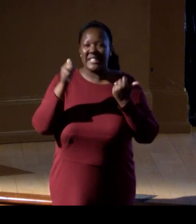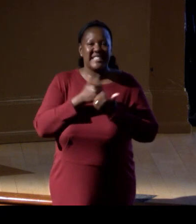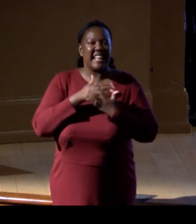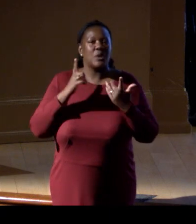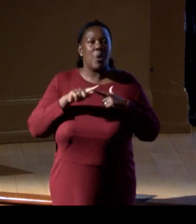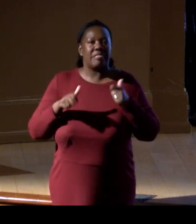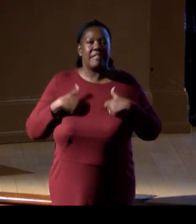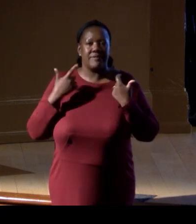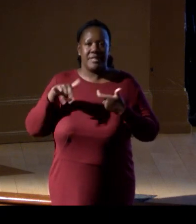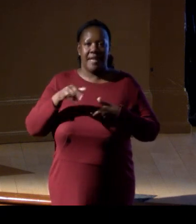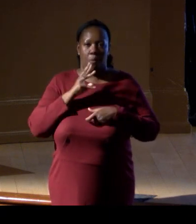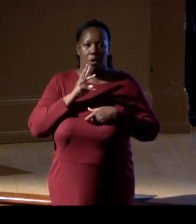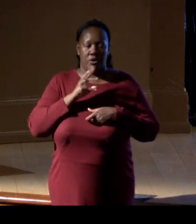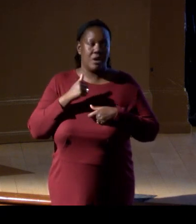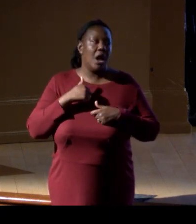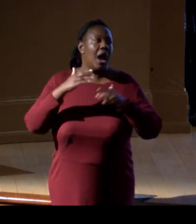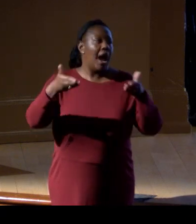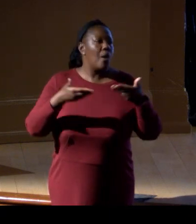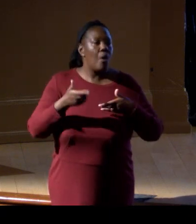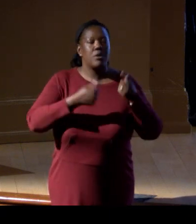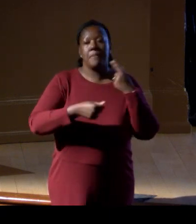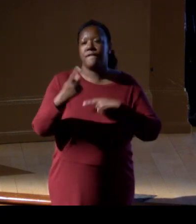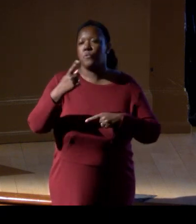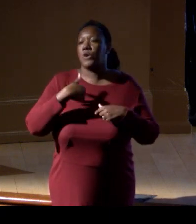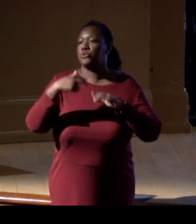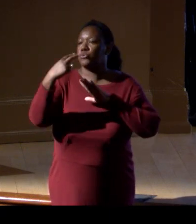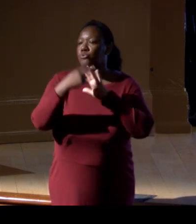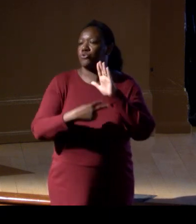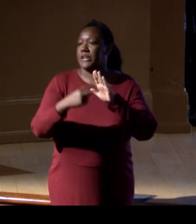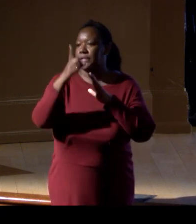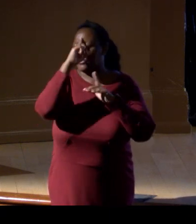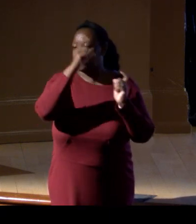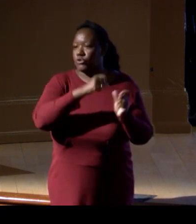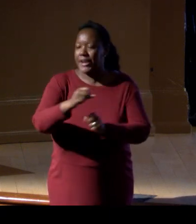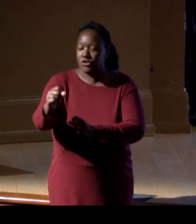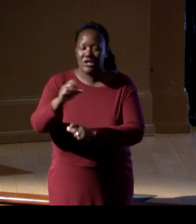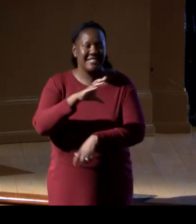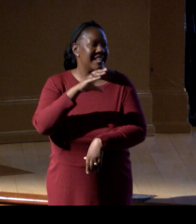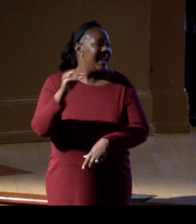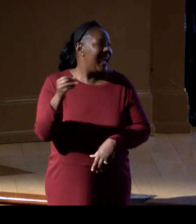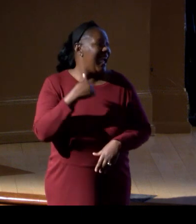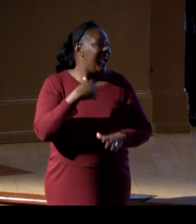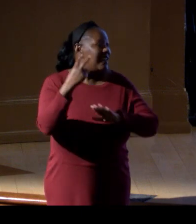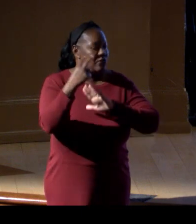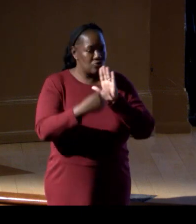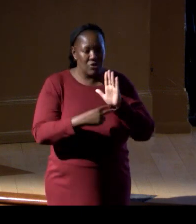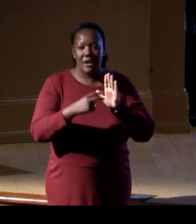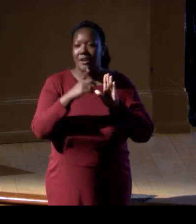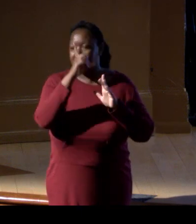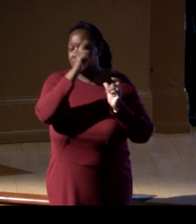I welcome everyone to read the strategies that have come out in eDNA, but also the strategies that we have at NOAA about where we see the potential.